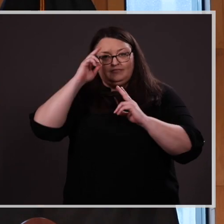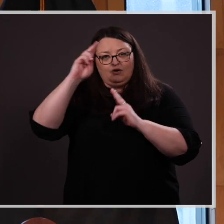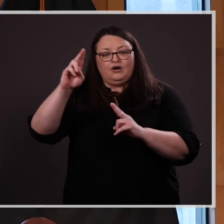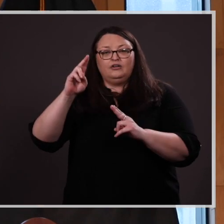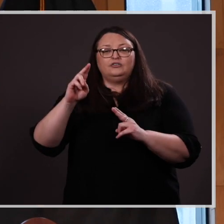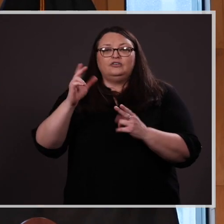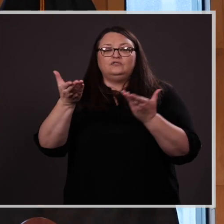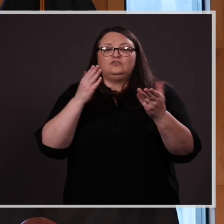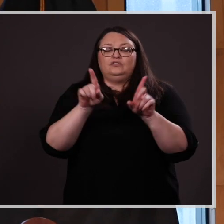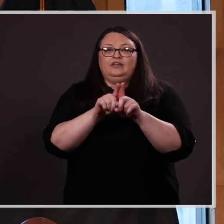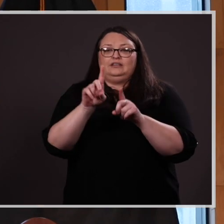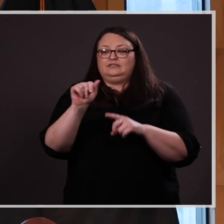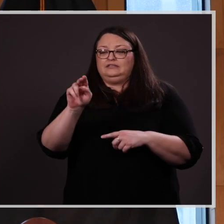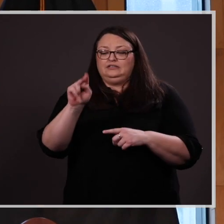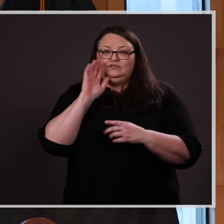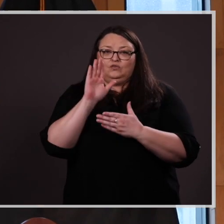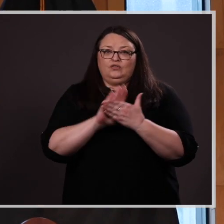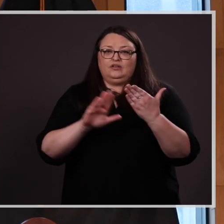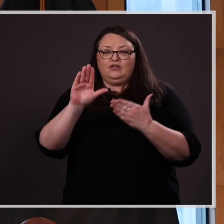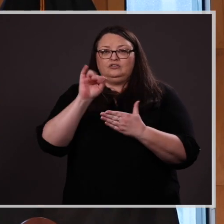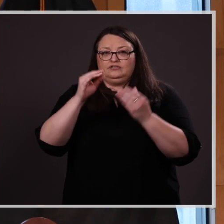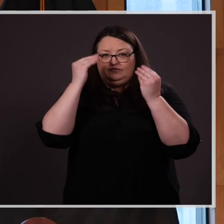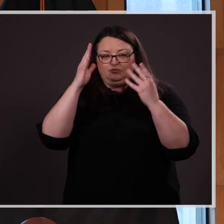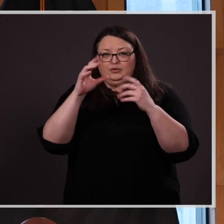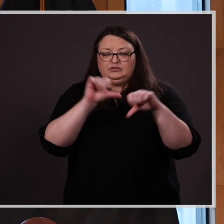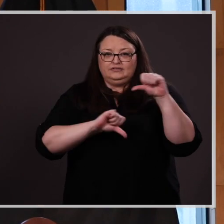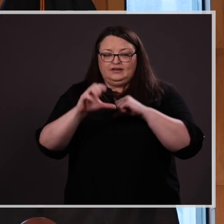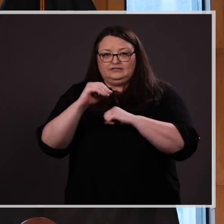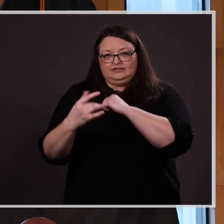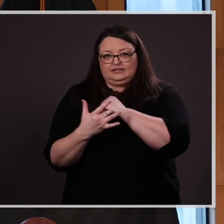College of Information Science & Technology at UNO.